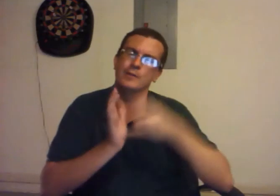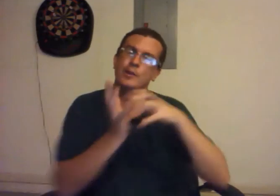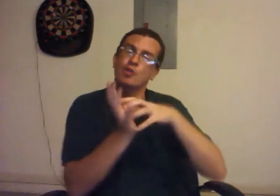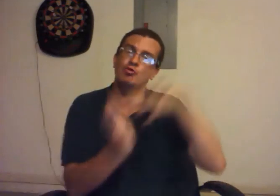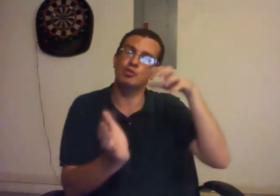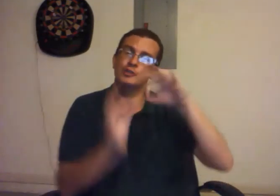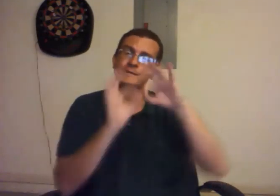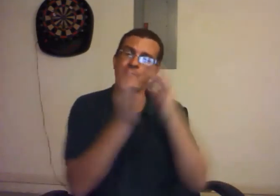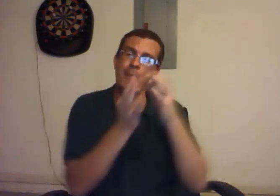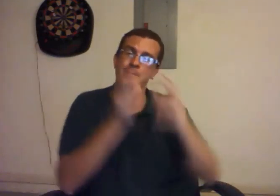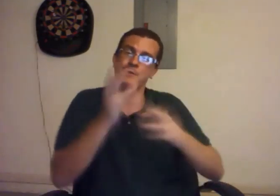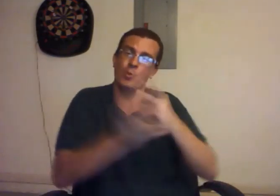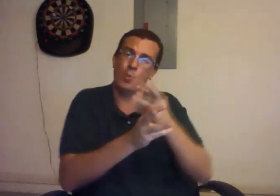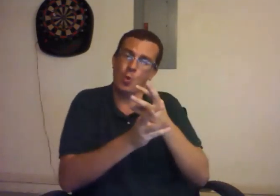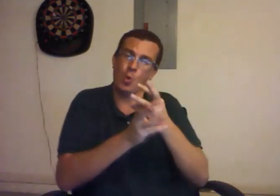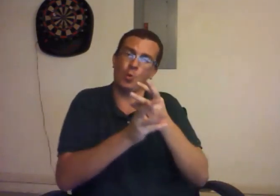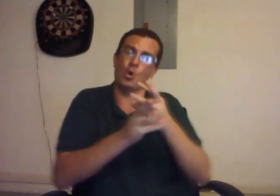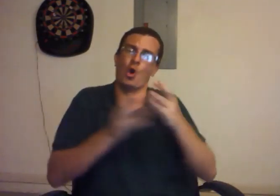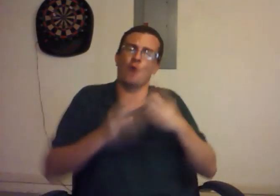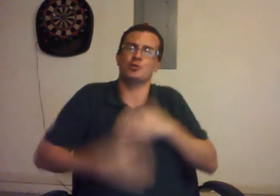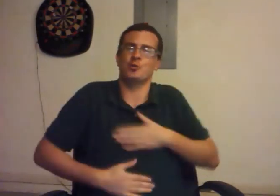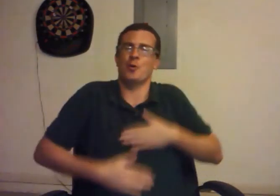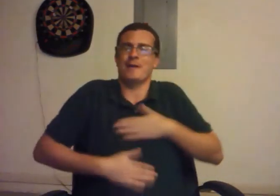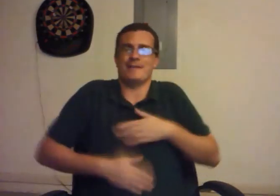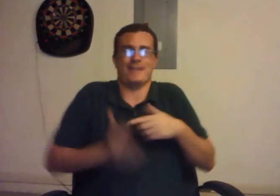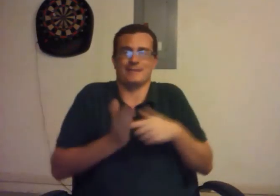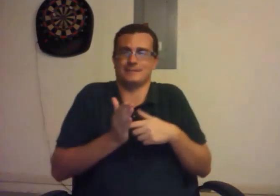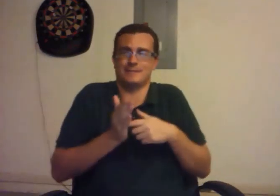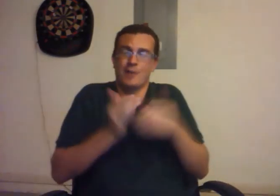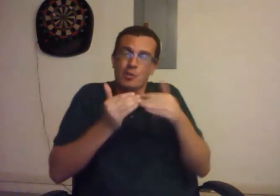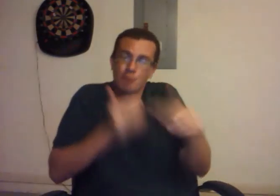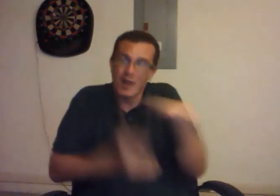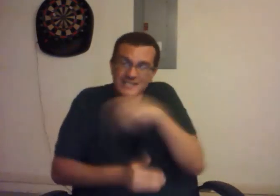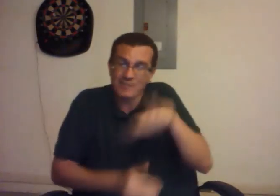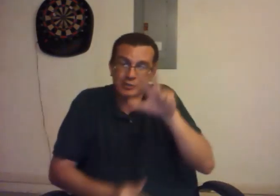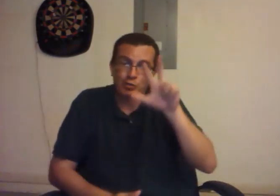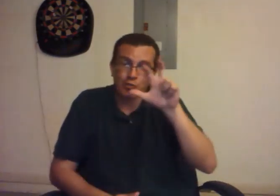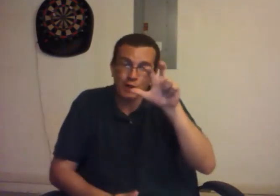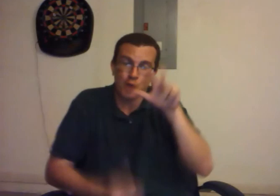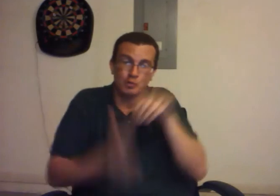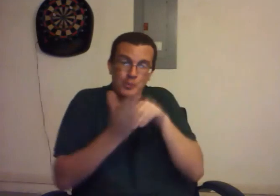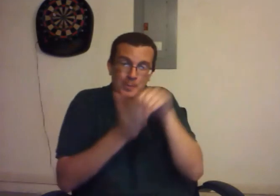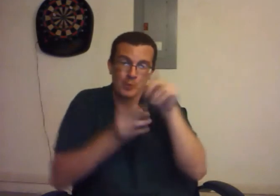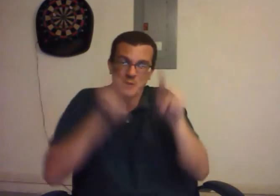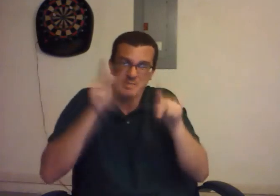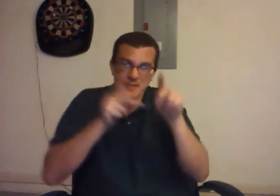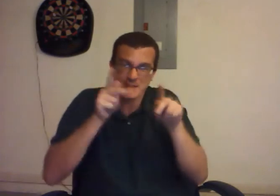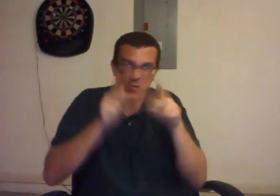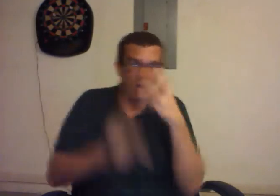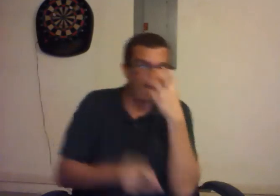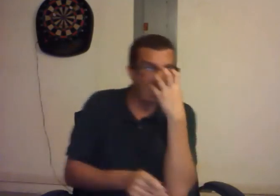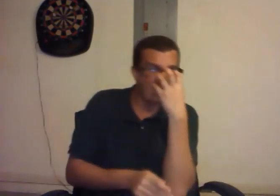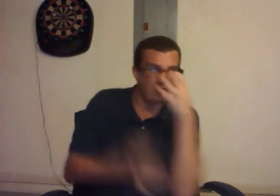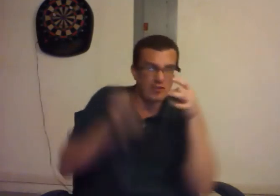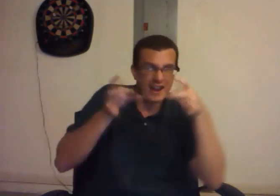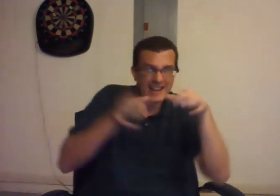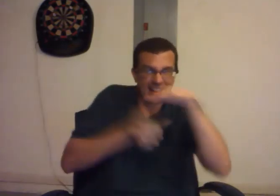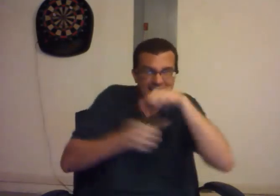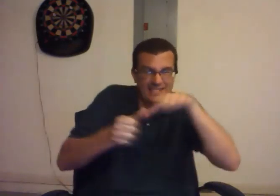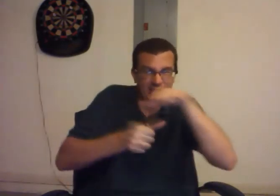The richest families in the world are enjoying this. The rest of us 300 million people are angry and hate each other.